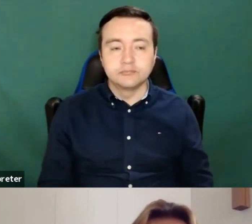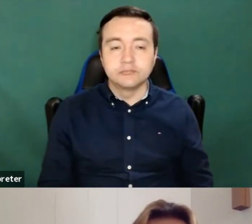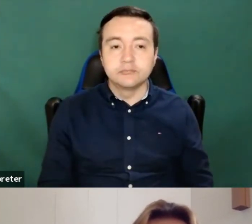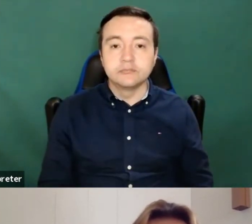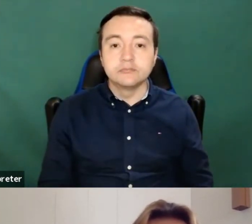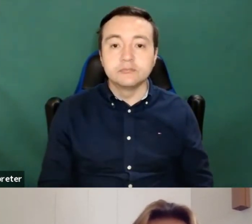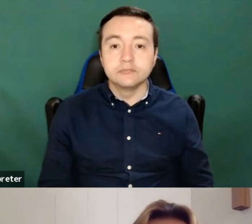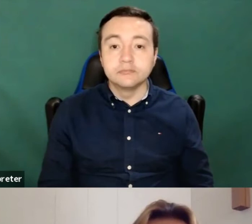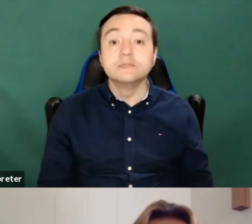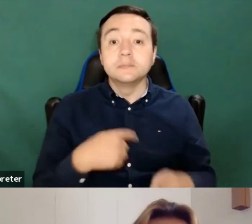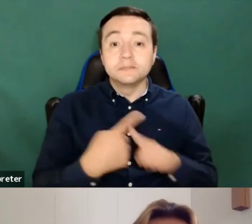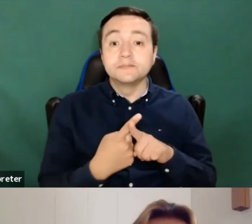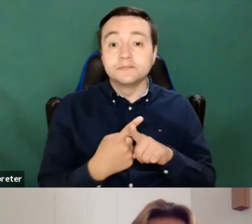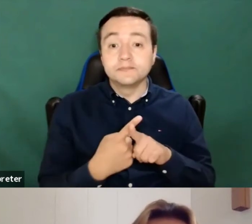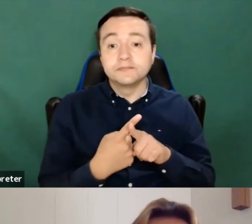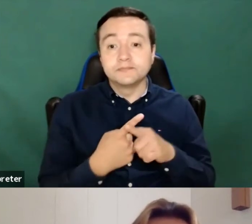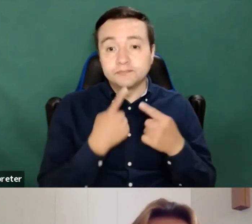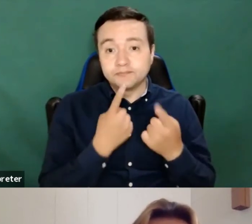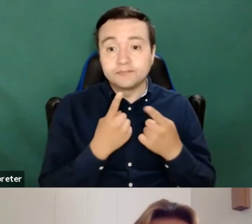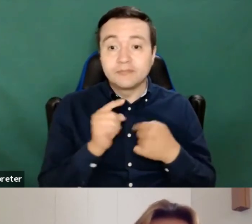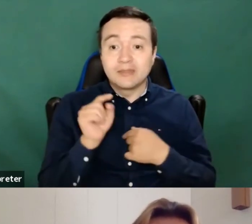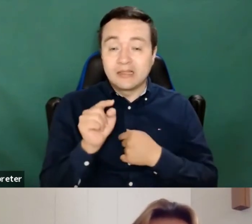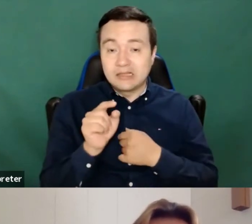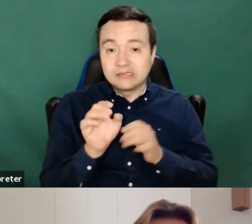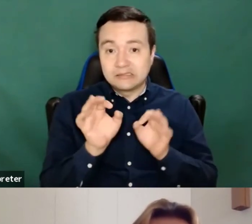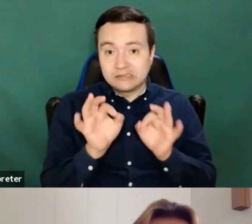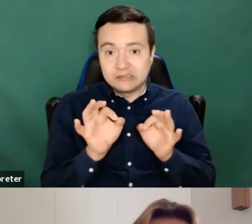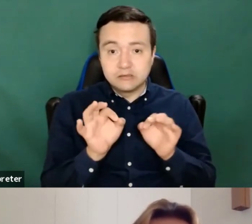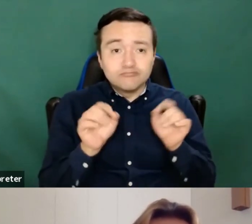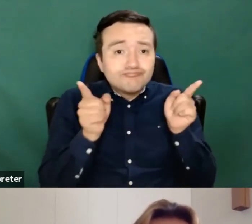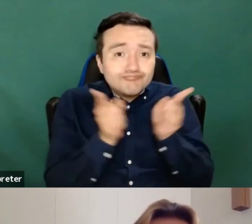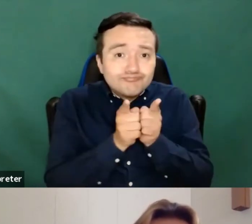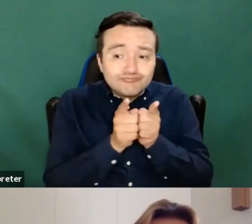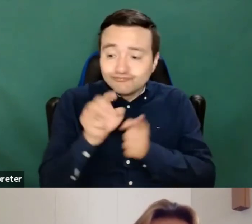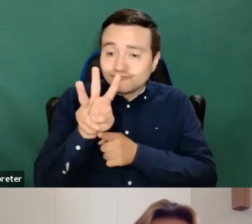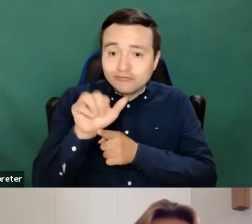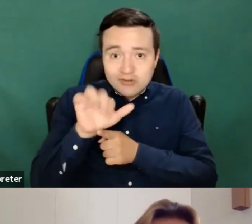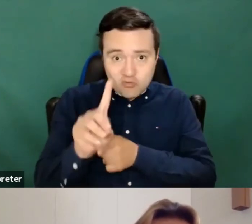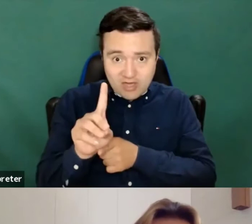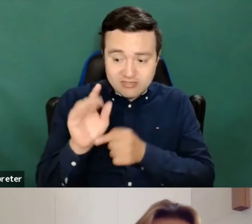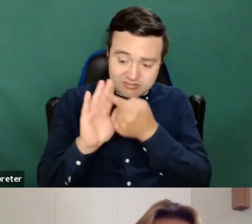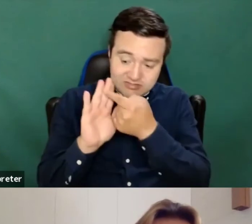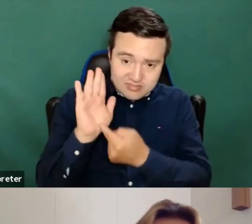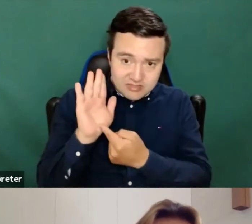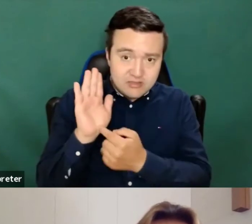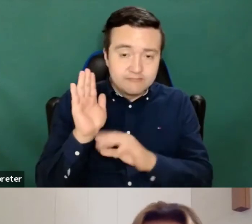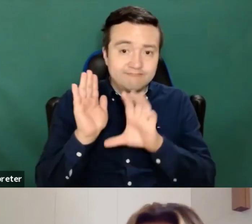We also had that it's a very timely directive because the digital environment takes over